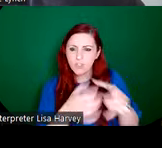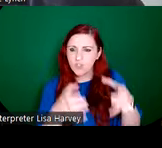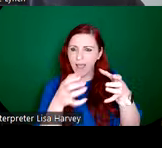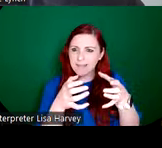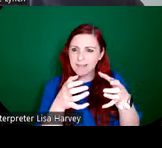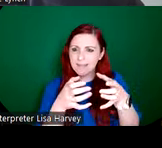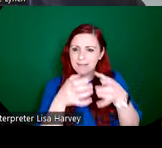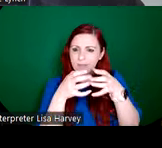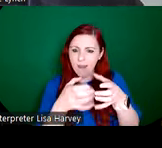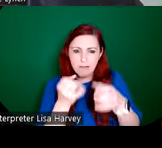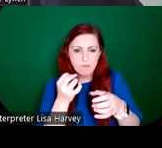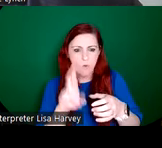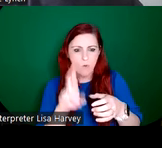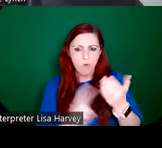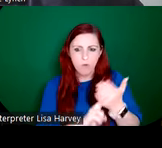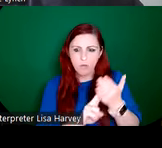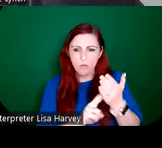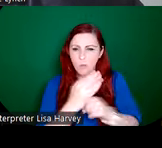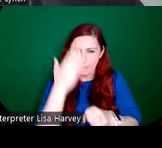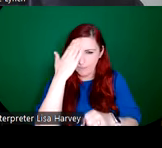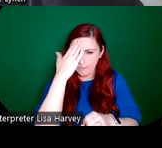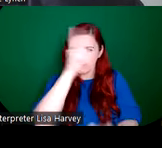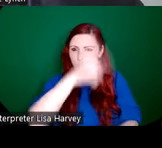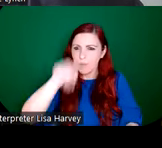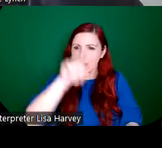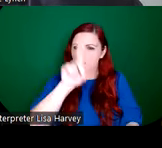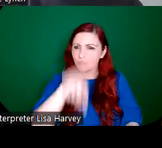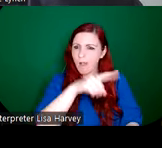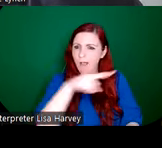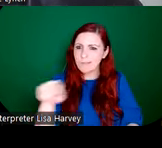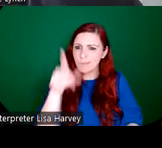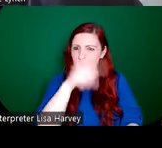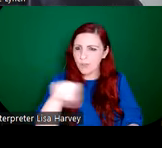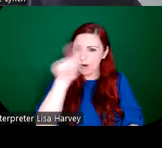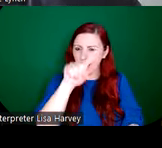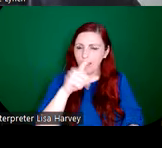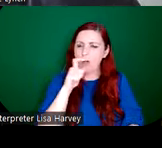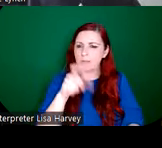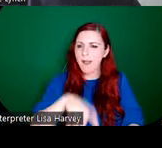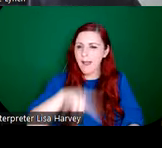design or the high cross or, you know, a Tara Brooch, and often would also use